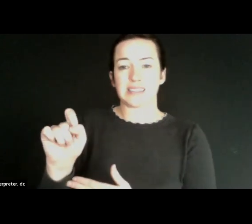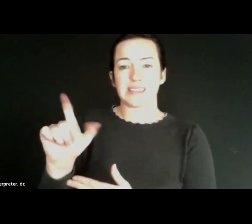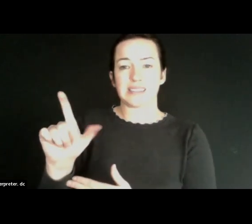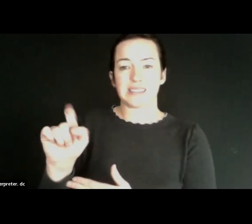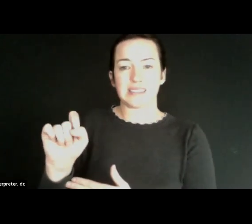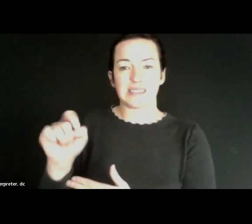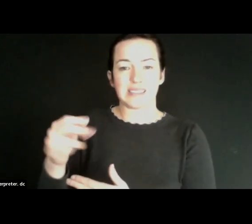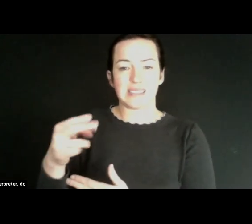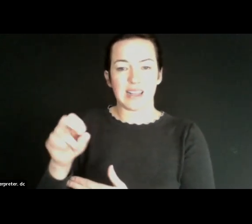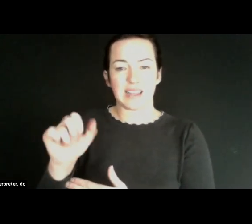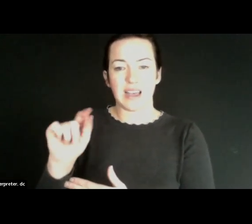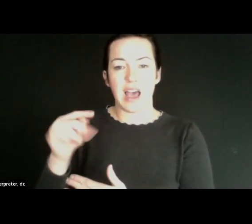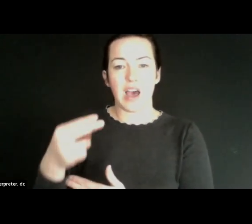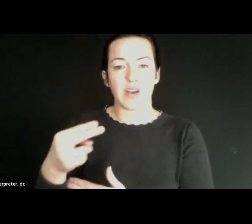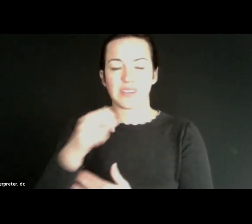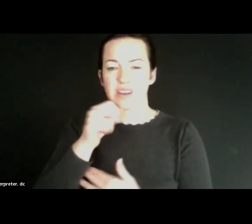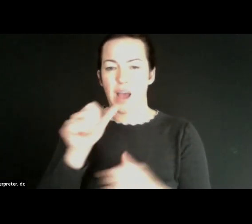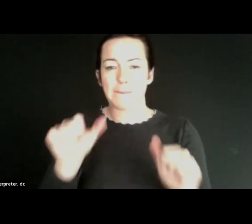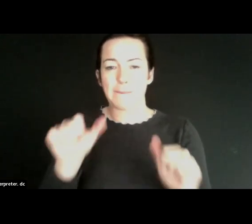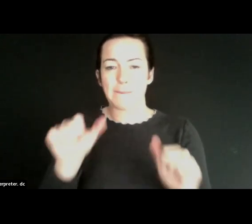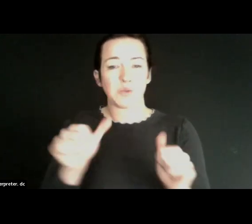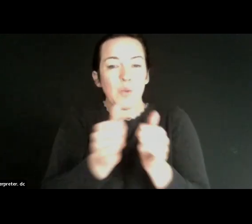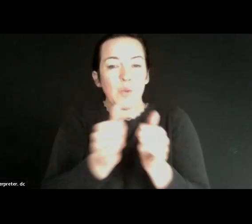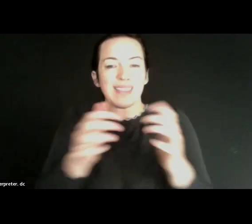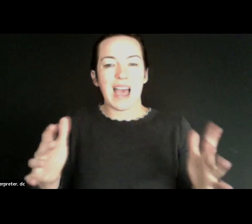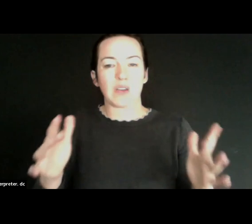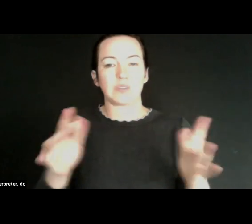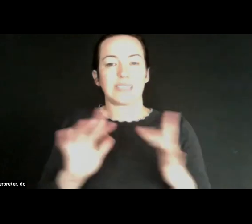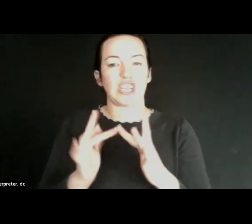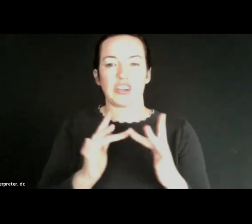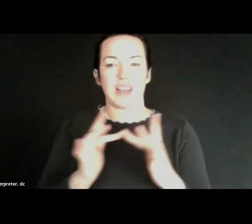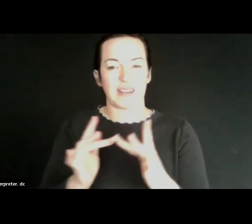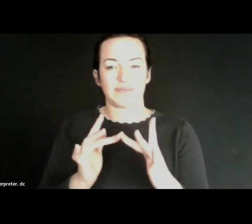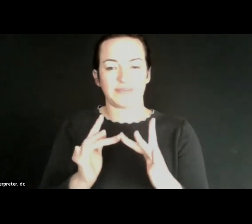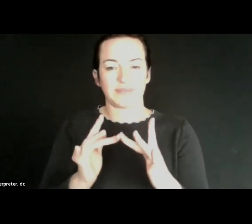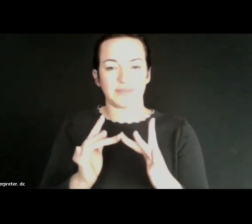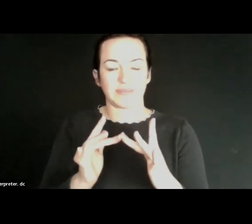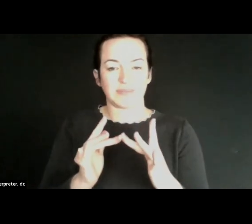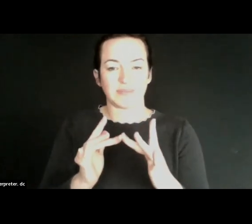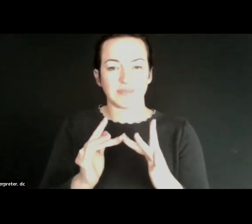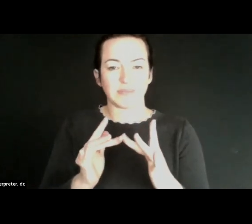not possible without Internet. And let me just step back for another second. Another area of